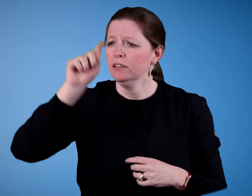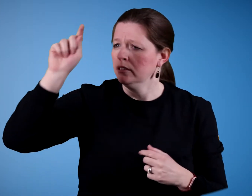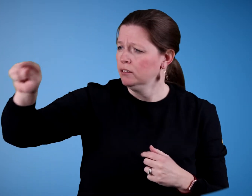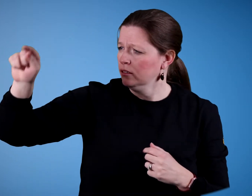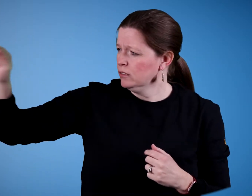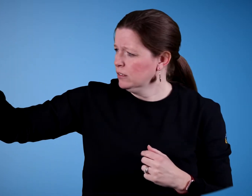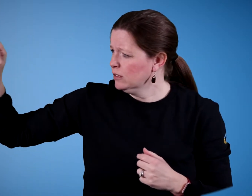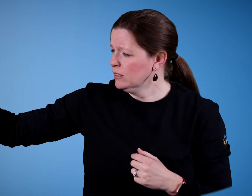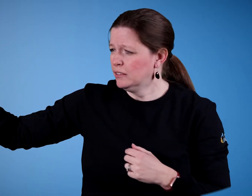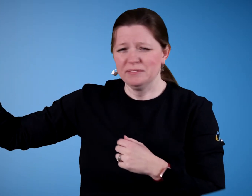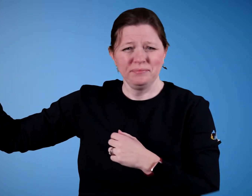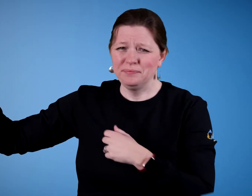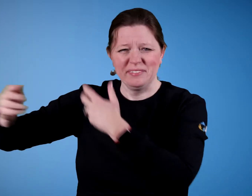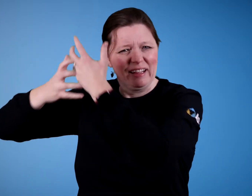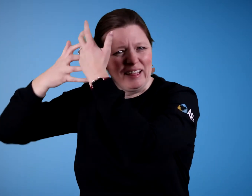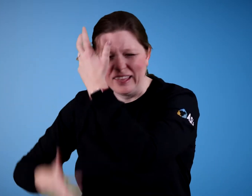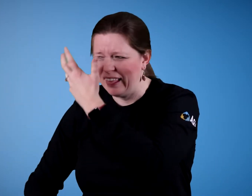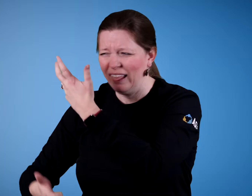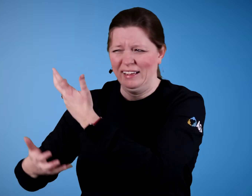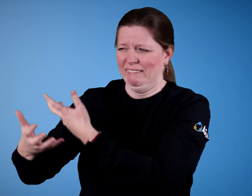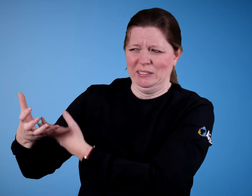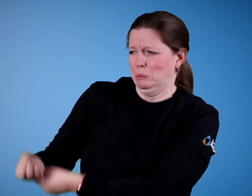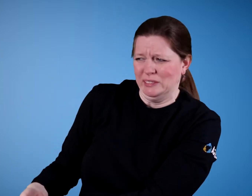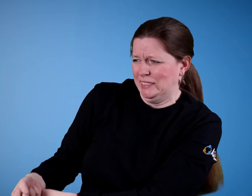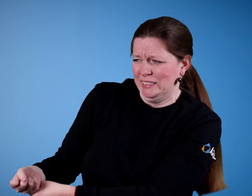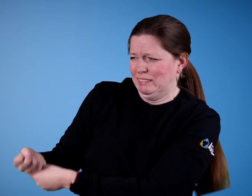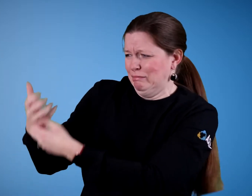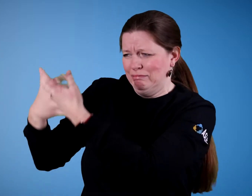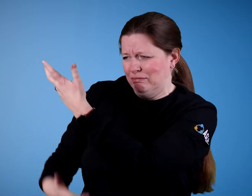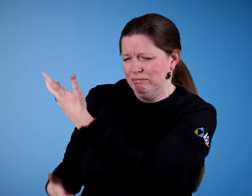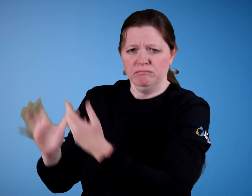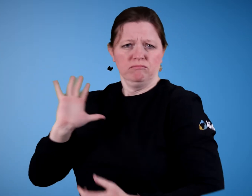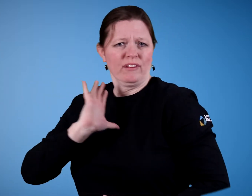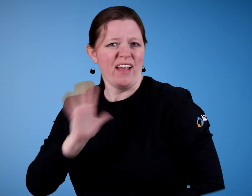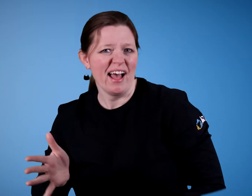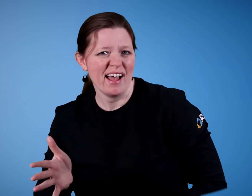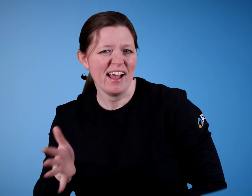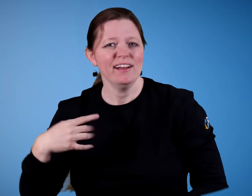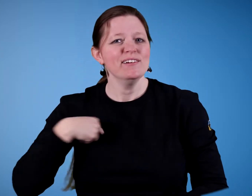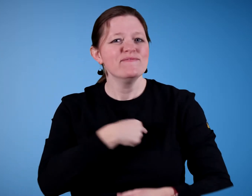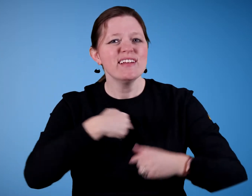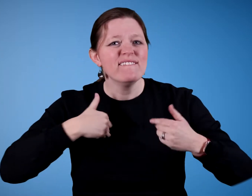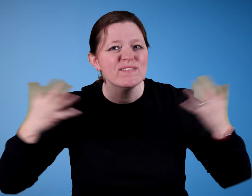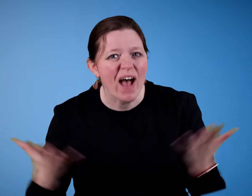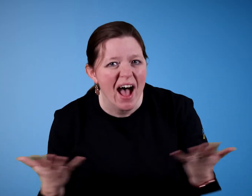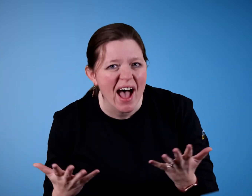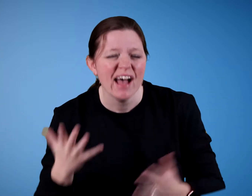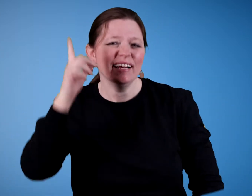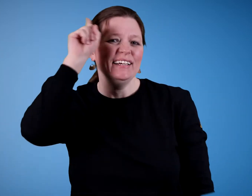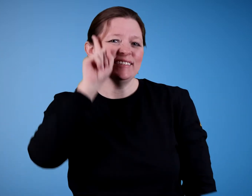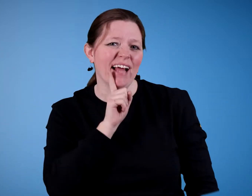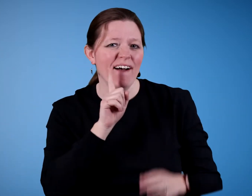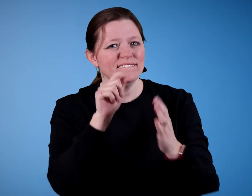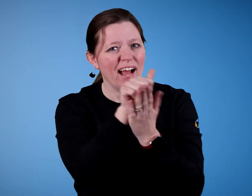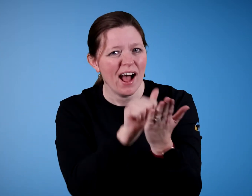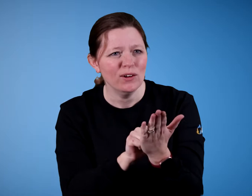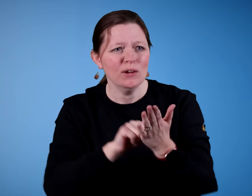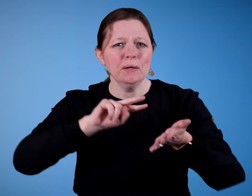and others you may clash. We have a Deaf Account.